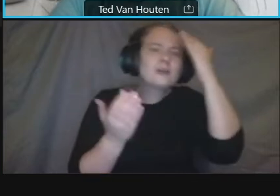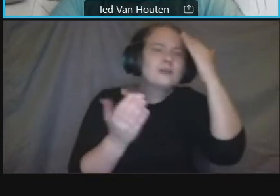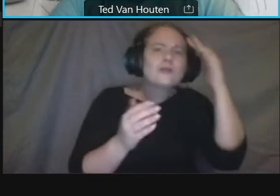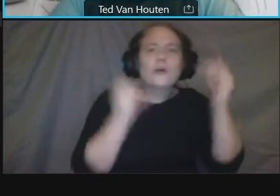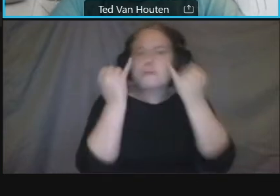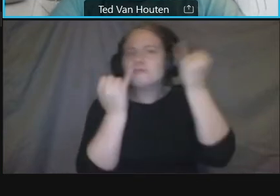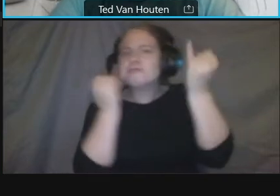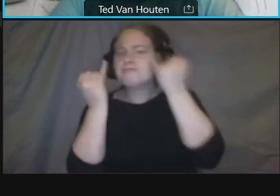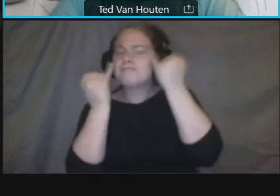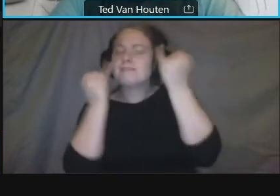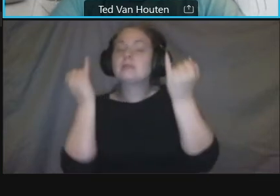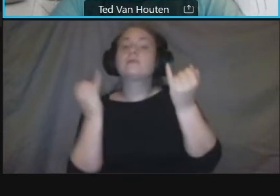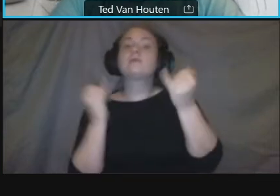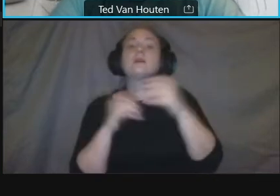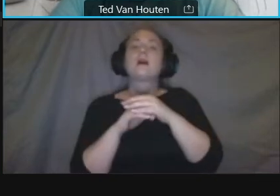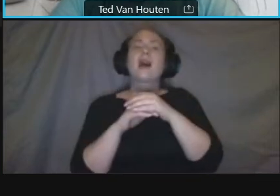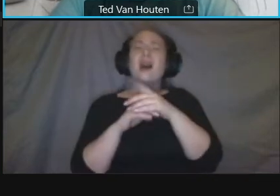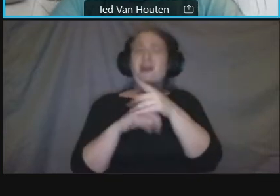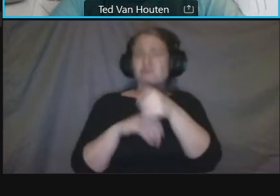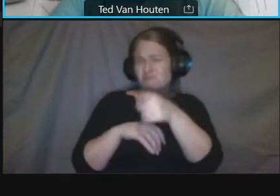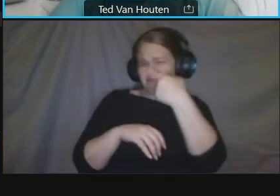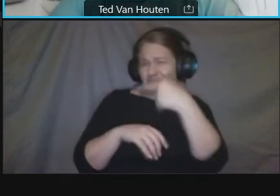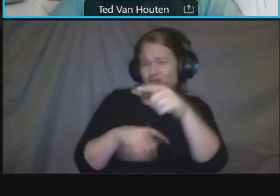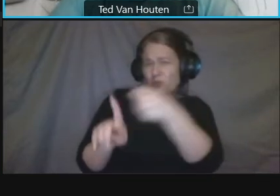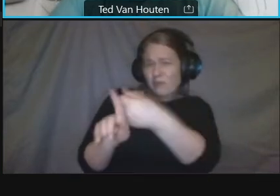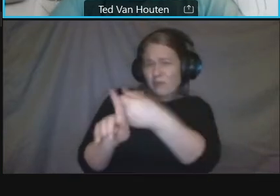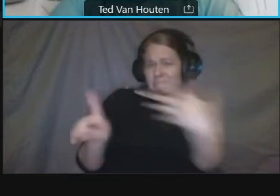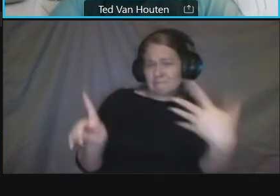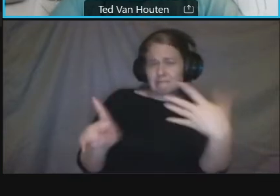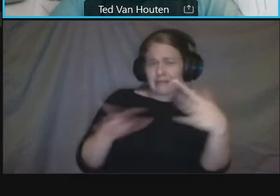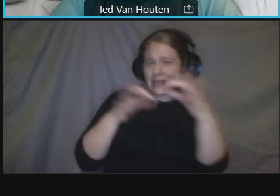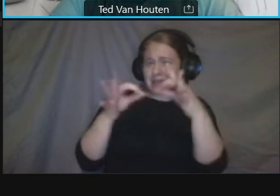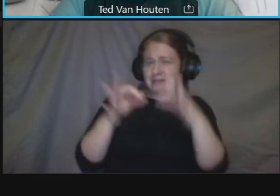of things you see in crystal city that you'd like to see here uh we can certainly take a look at it